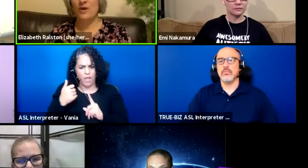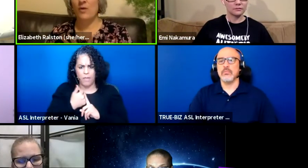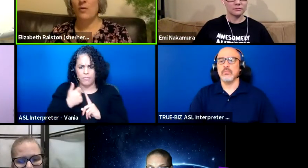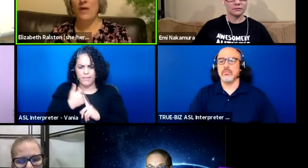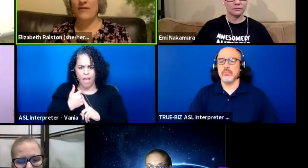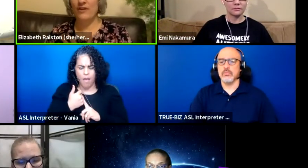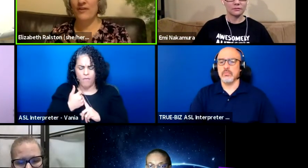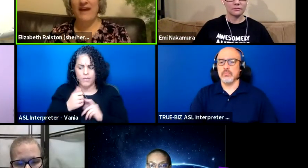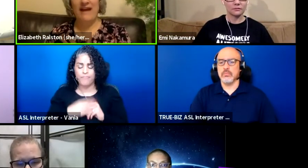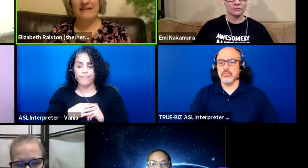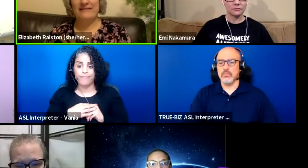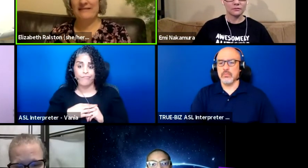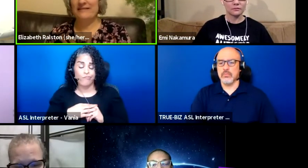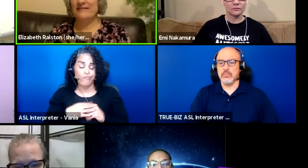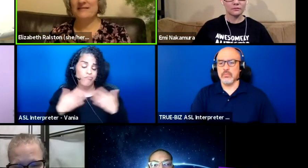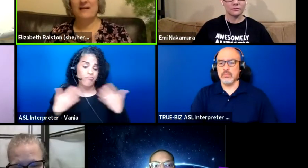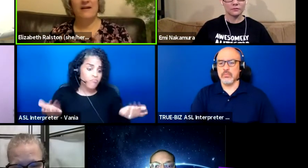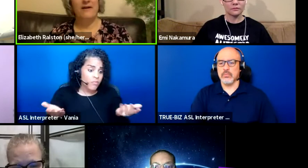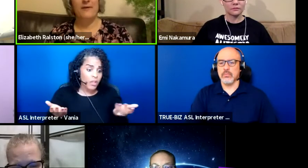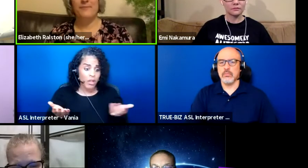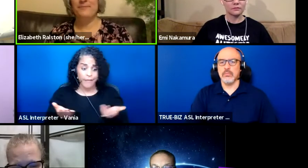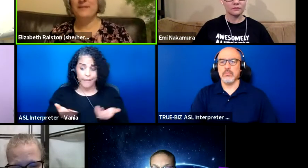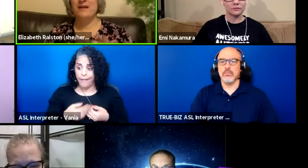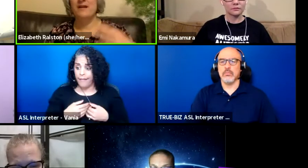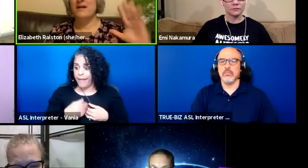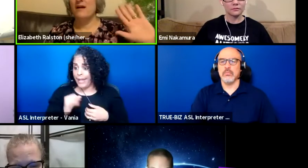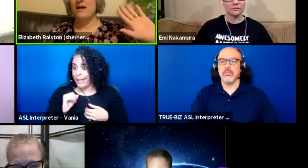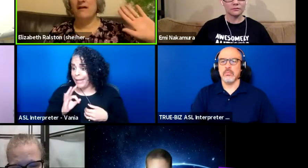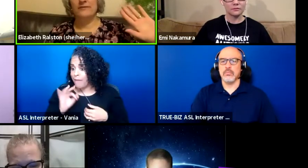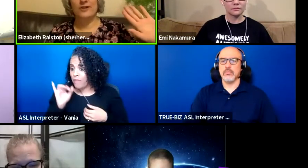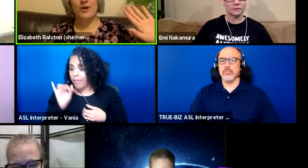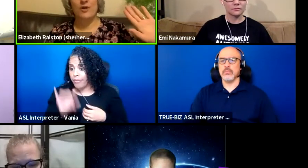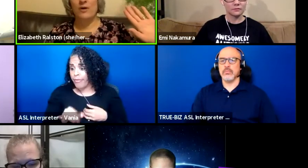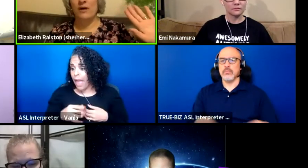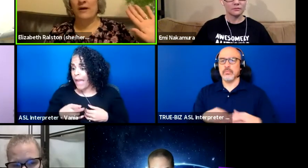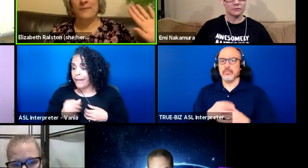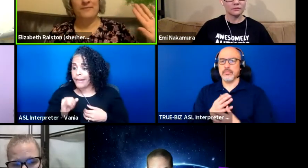So rather that is, you know, a quiet common room